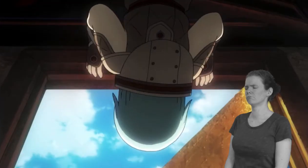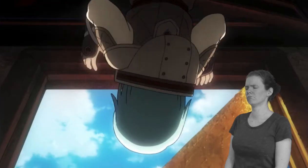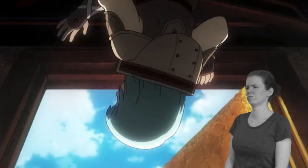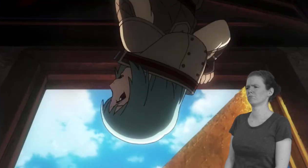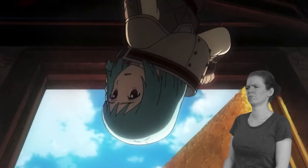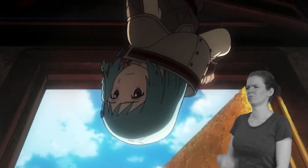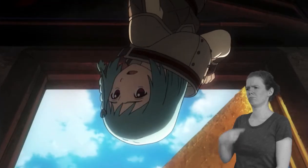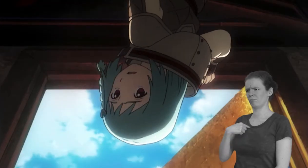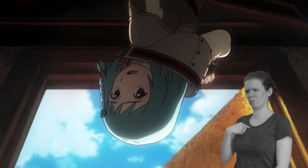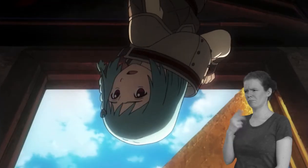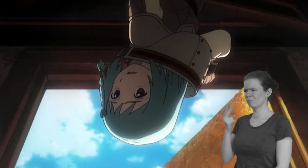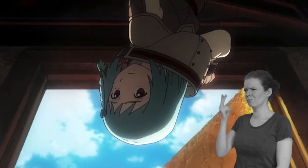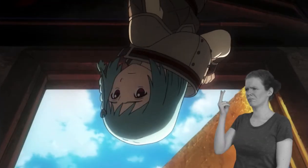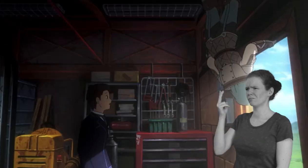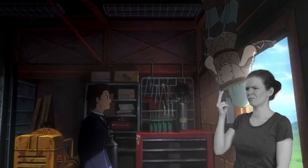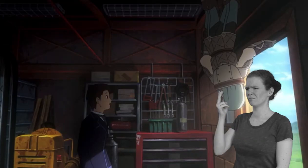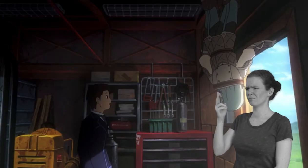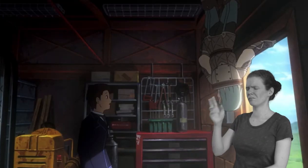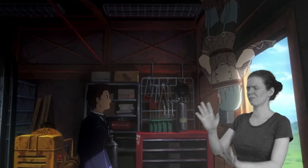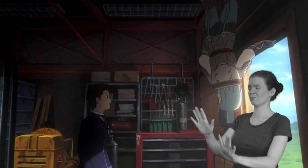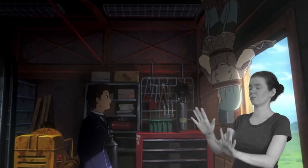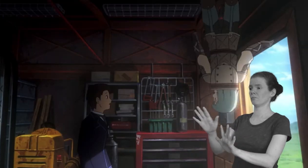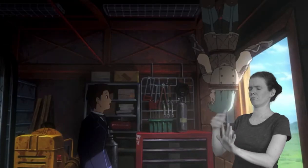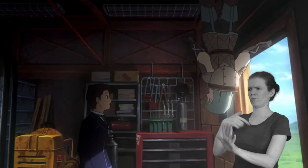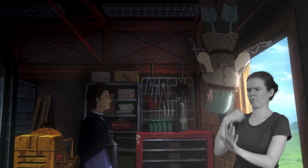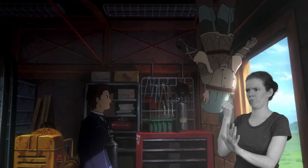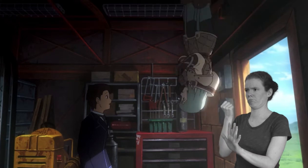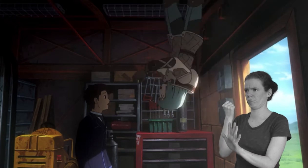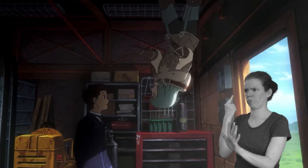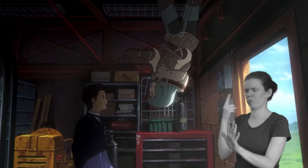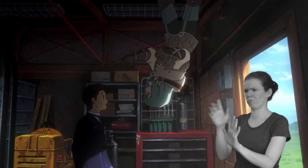What do you mean, upside-down? Look, I don't know what's going on around here...